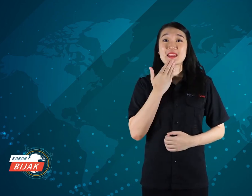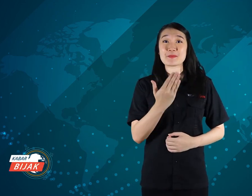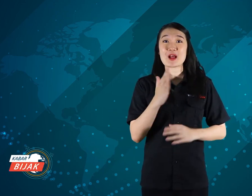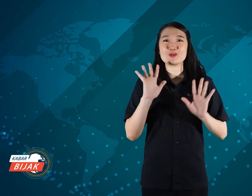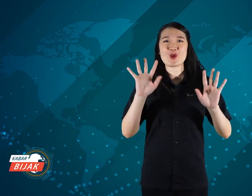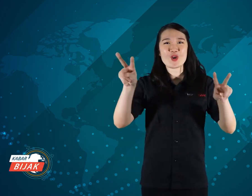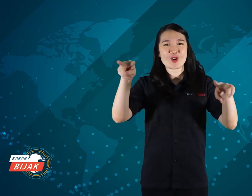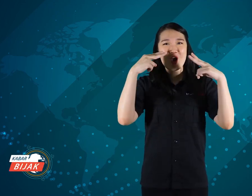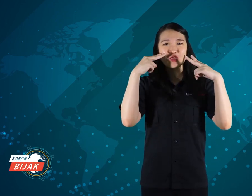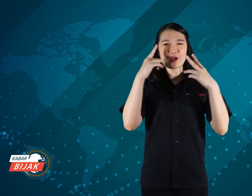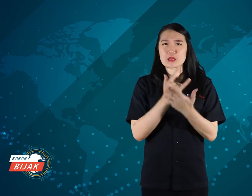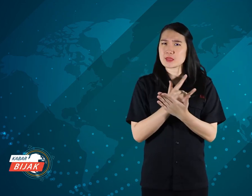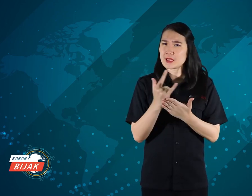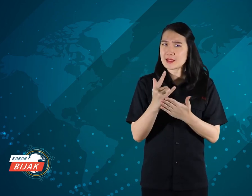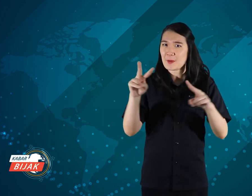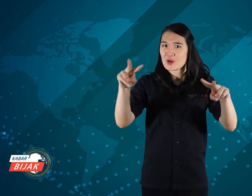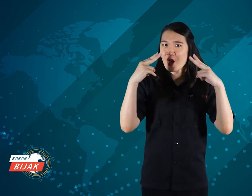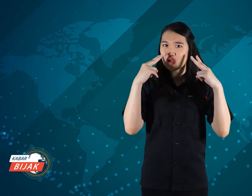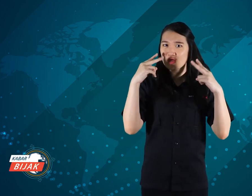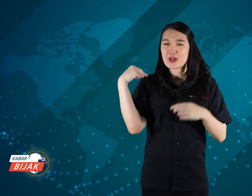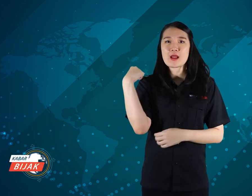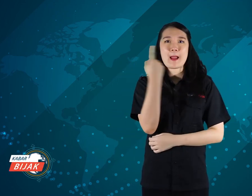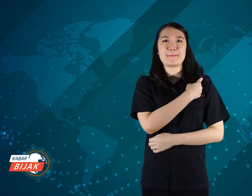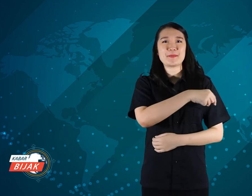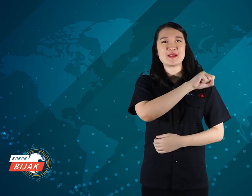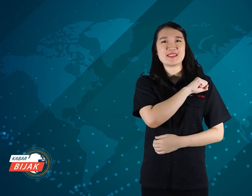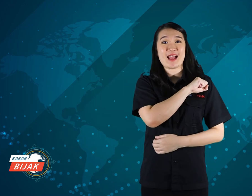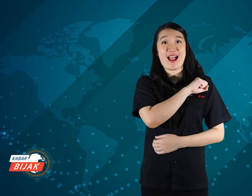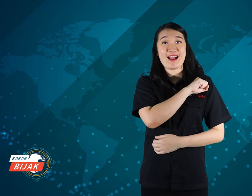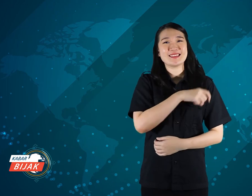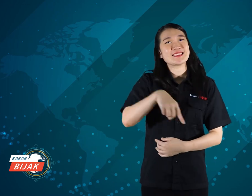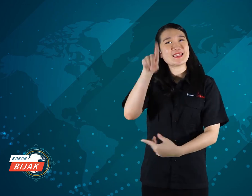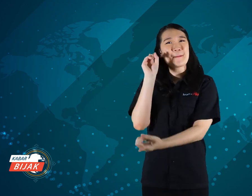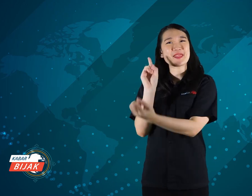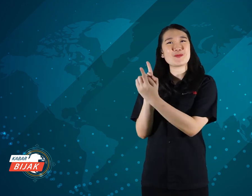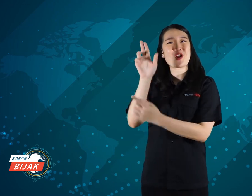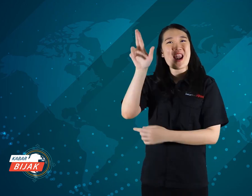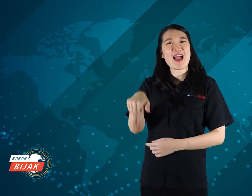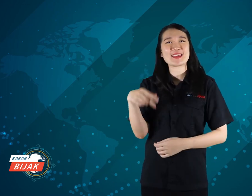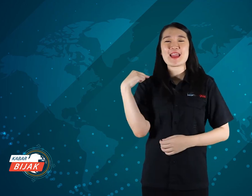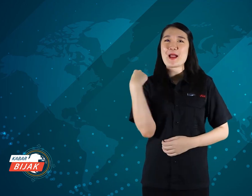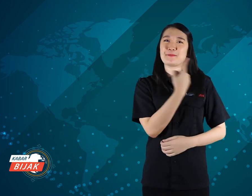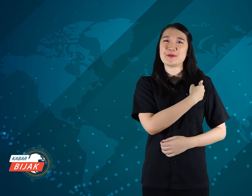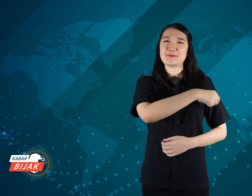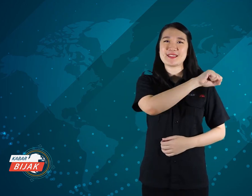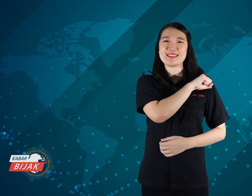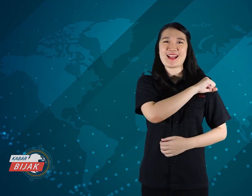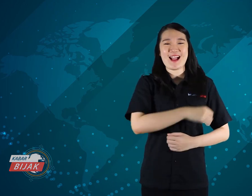Thanks for watching, keep up KamiBijak, See you in KamiBijak.